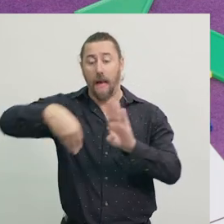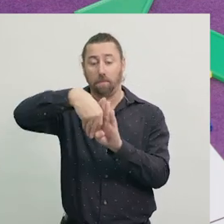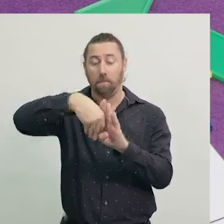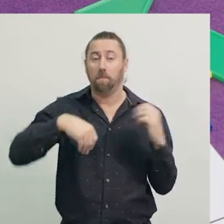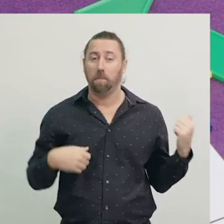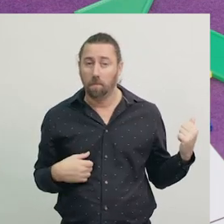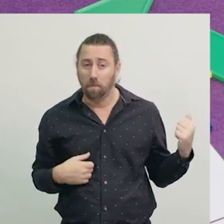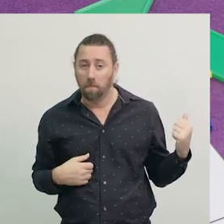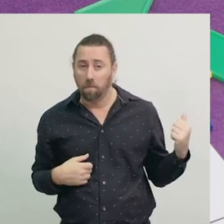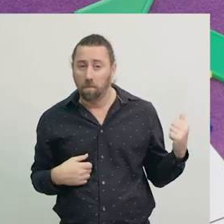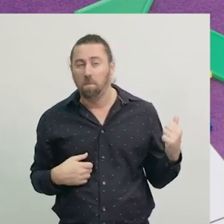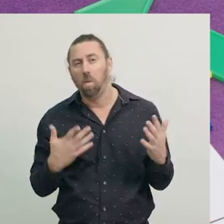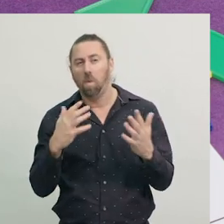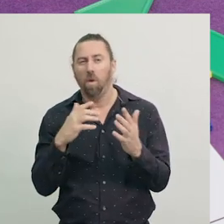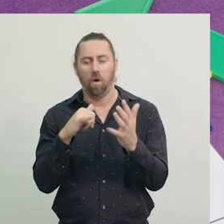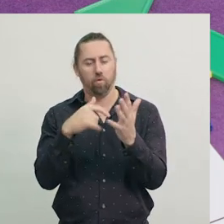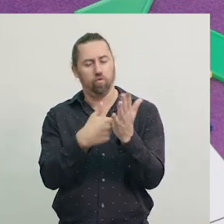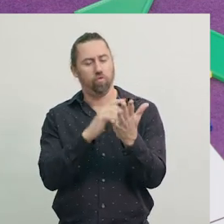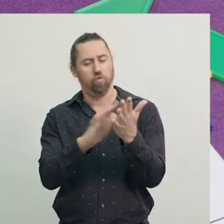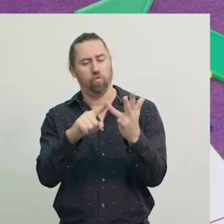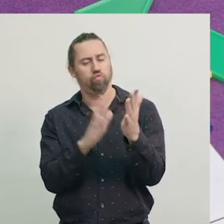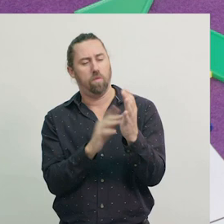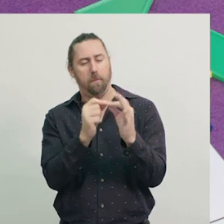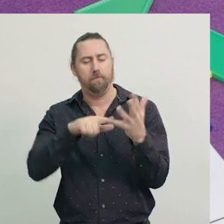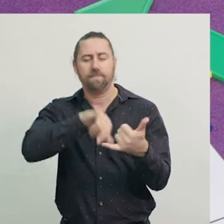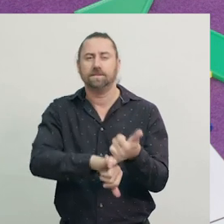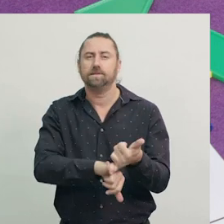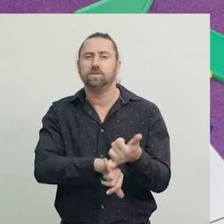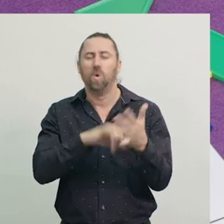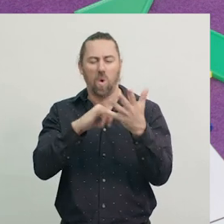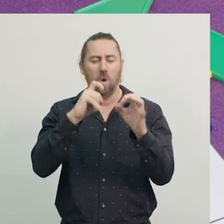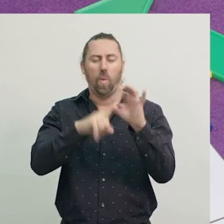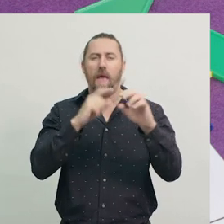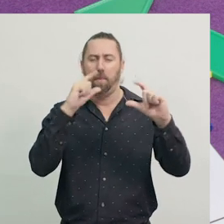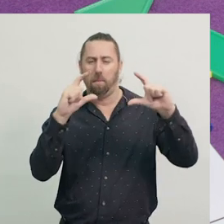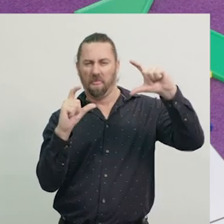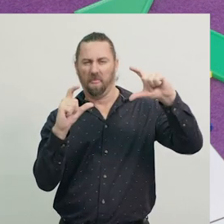If you join them together, you can make a slanted square, or a rhombus.